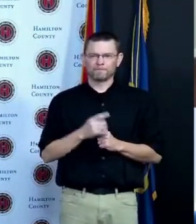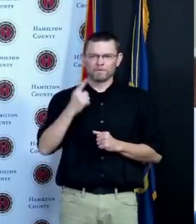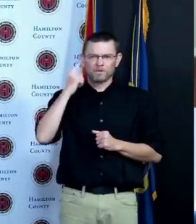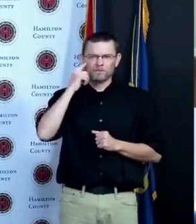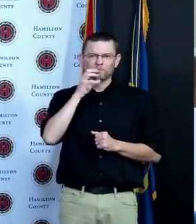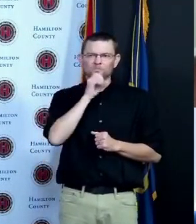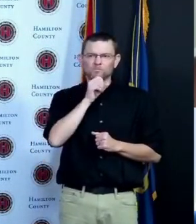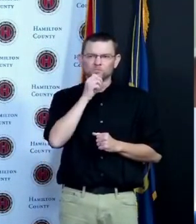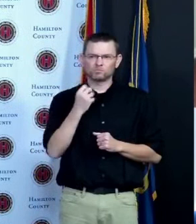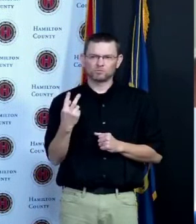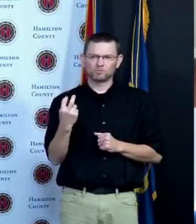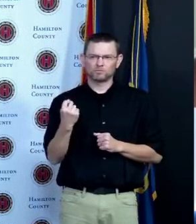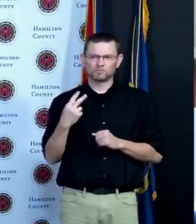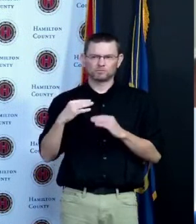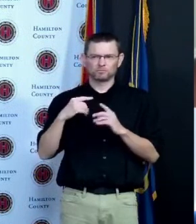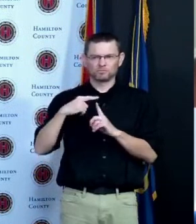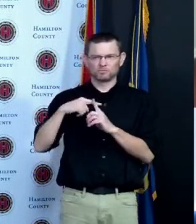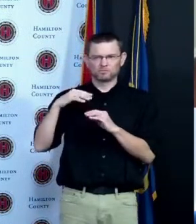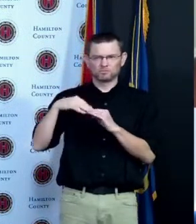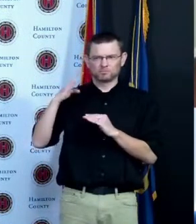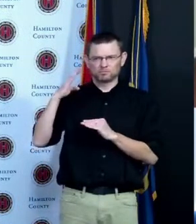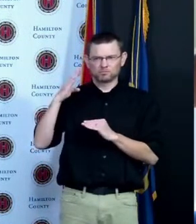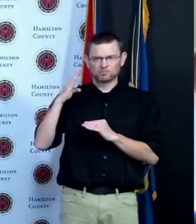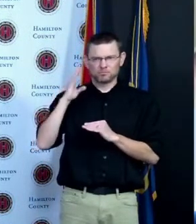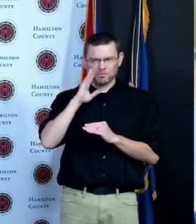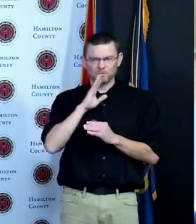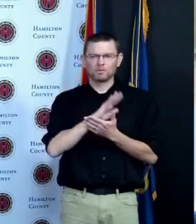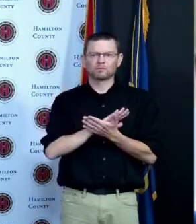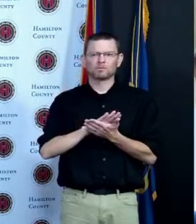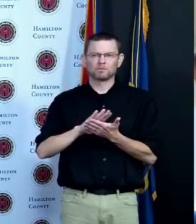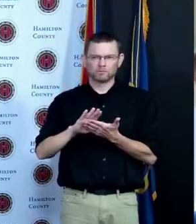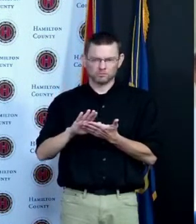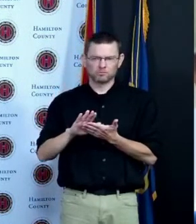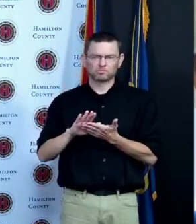thresholds that are necessary for herd immunity we have already been in communication with several